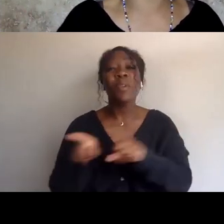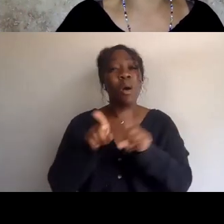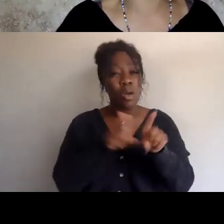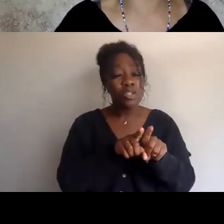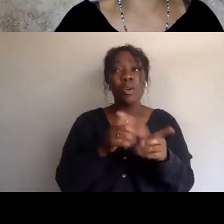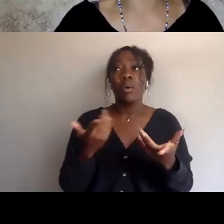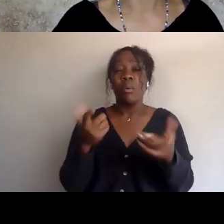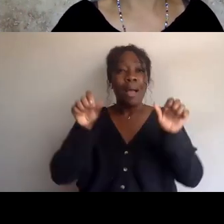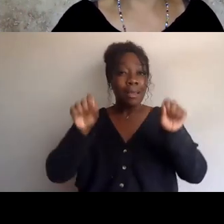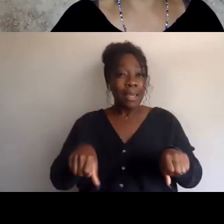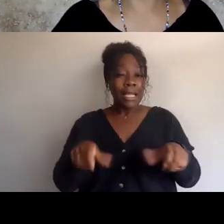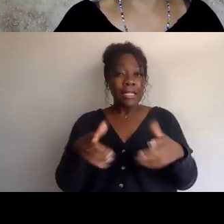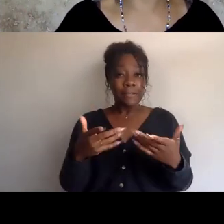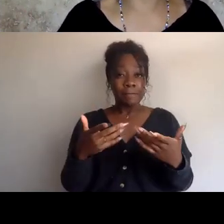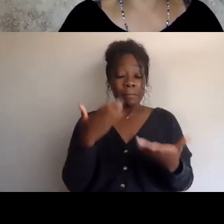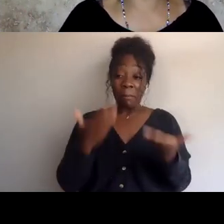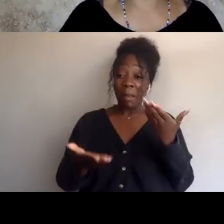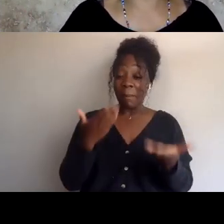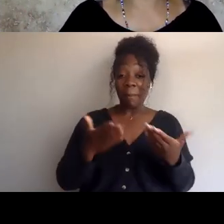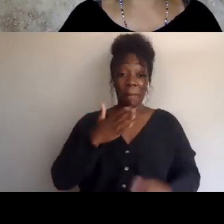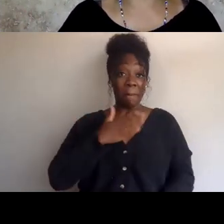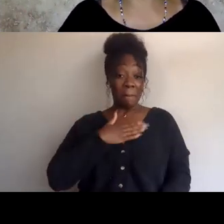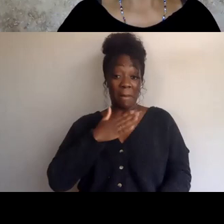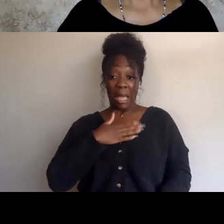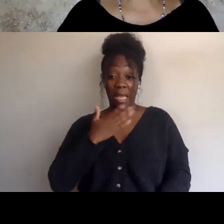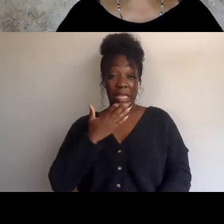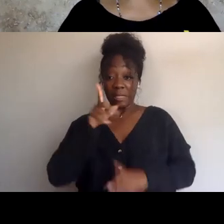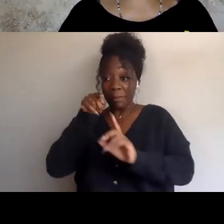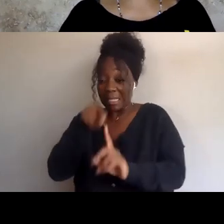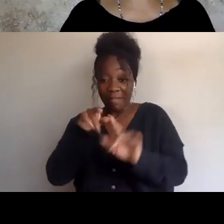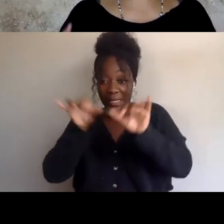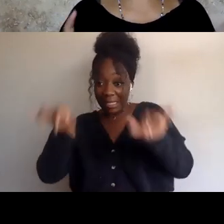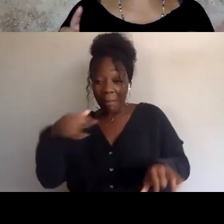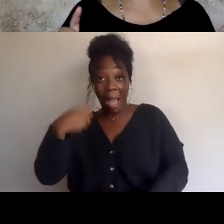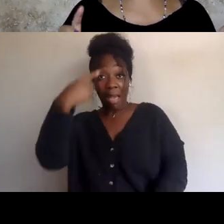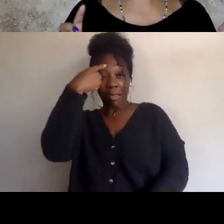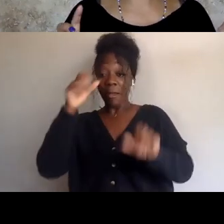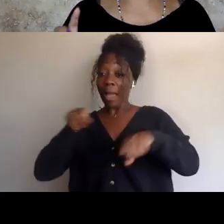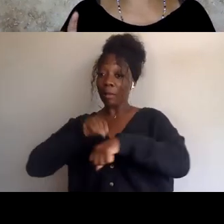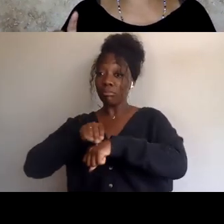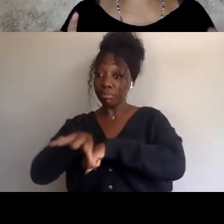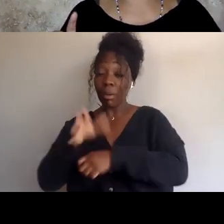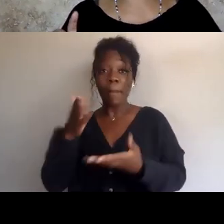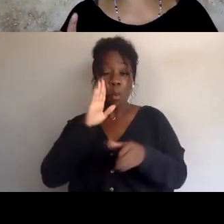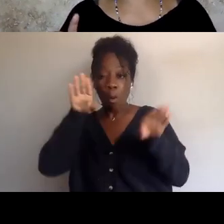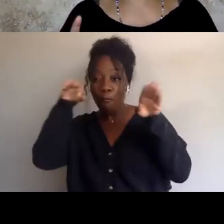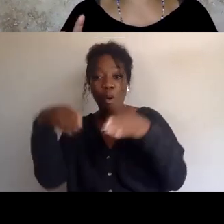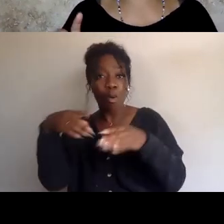over which I might have some influence, right? So I've chosen to focus primarily not exclusively,